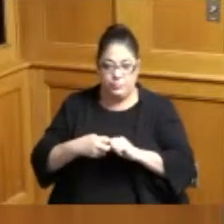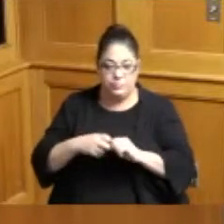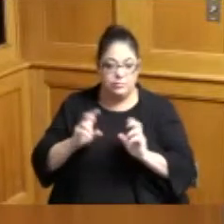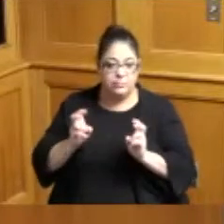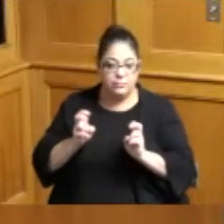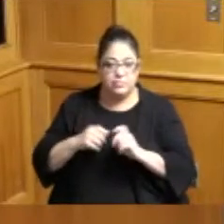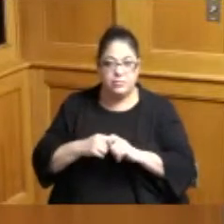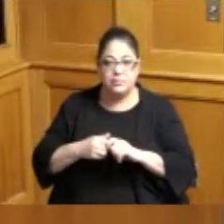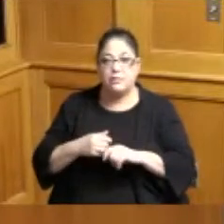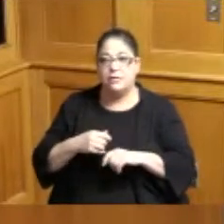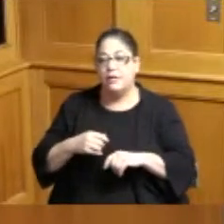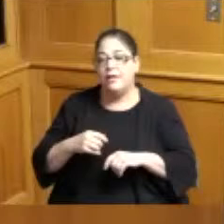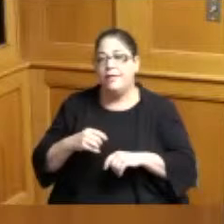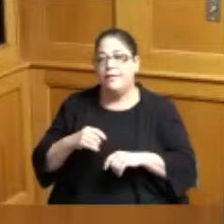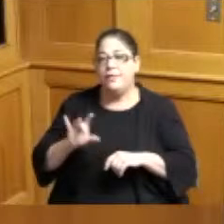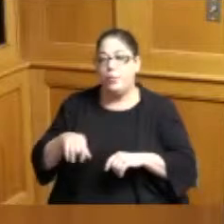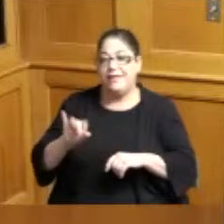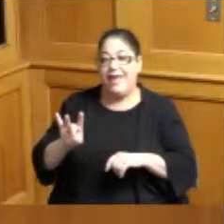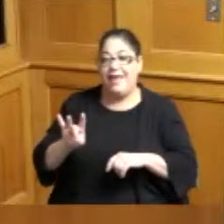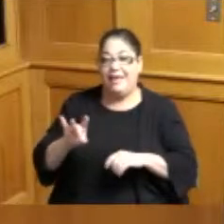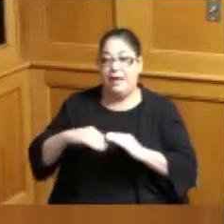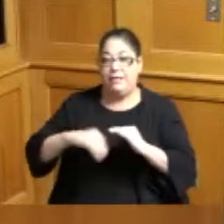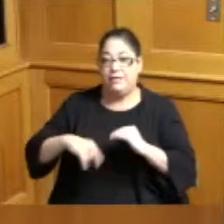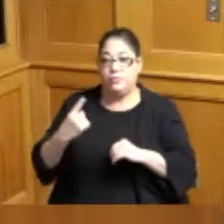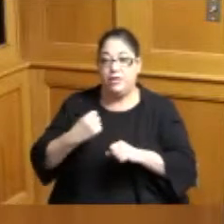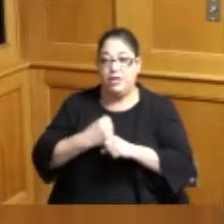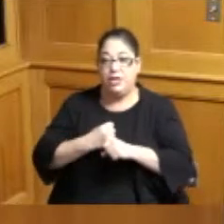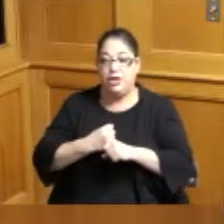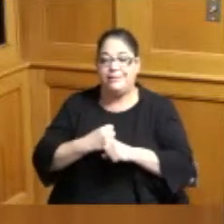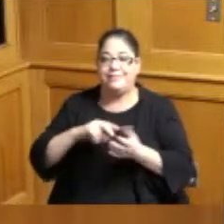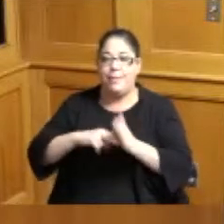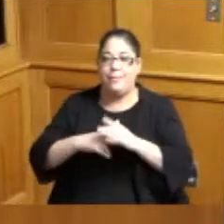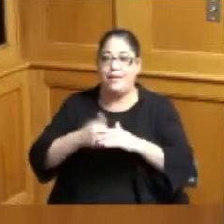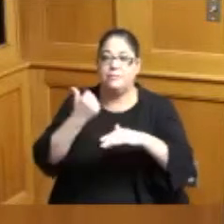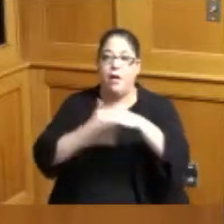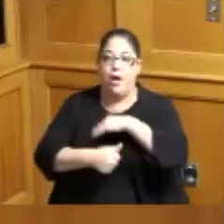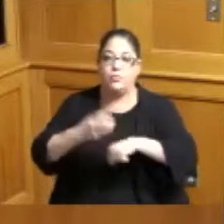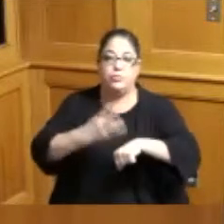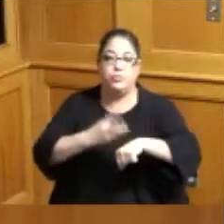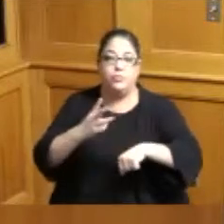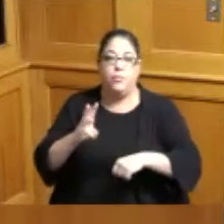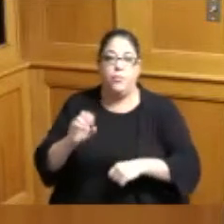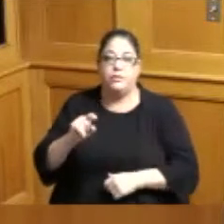past signs in less than a year they're covered by warranty so we made sure we put the company